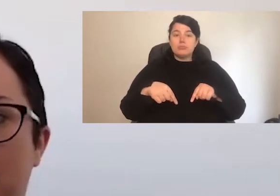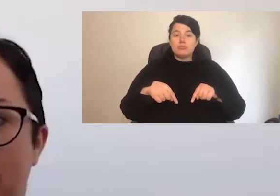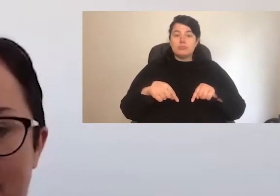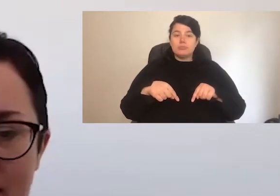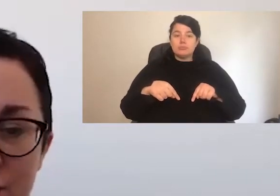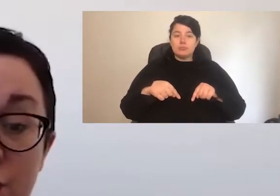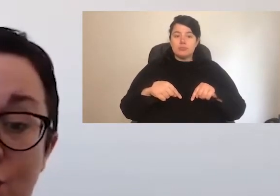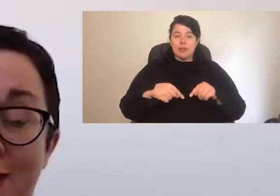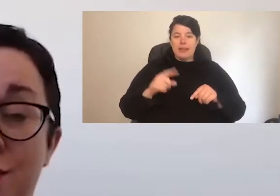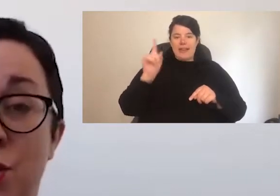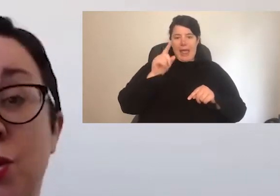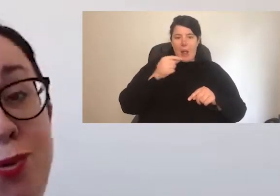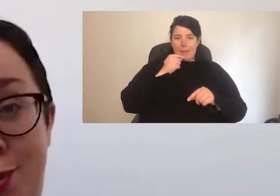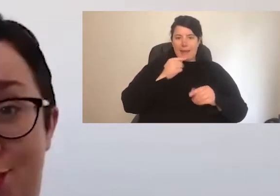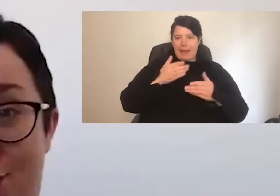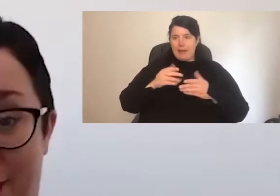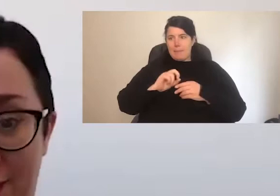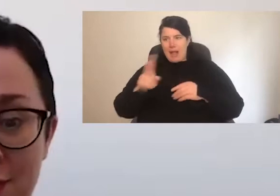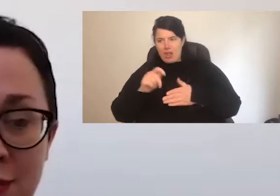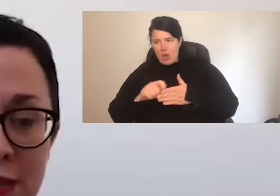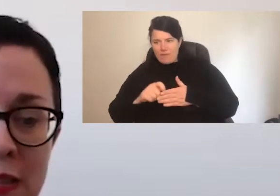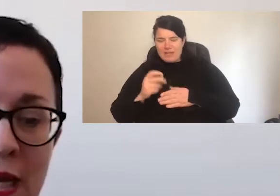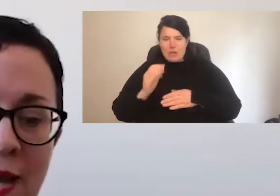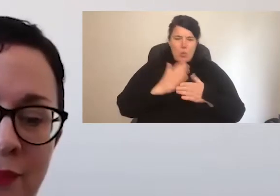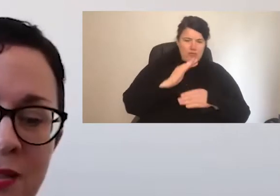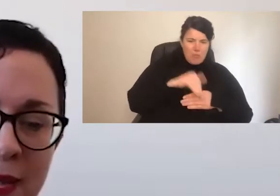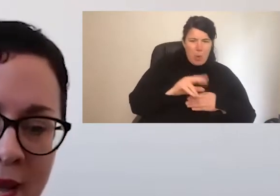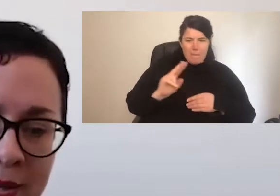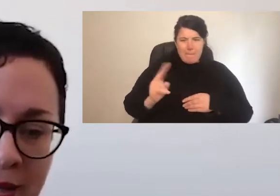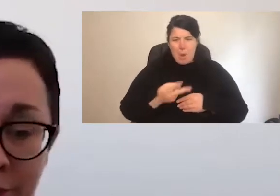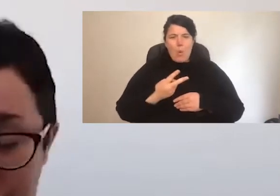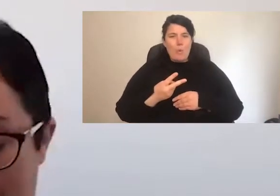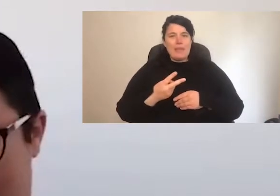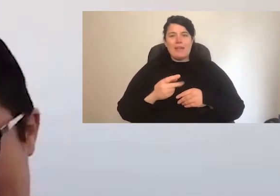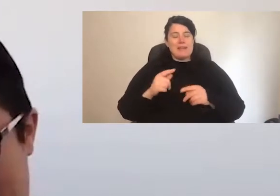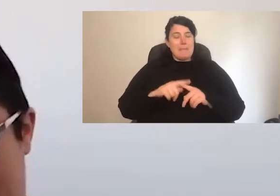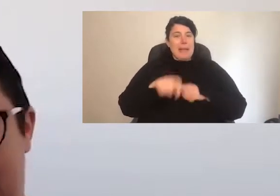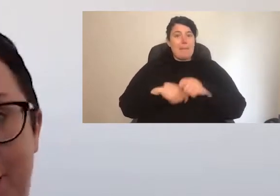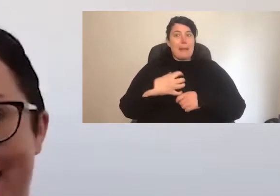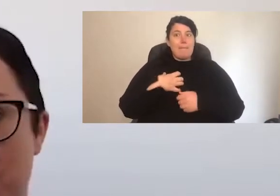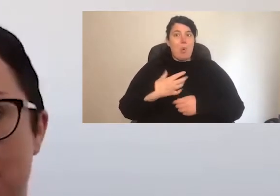phase to a new normal, that it is becoming clearer and clearer that we